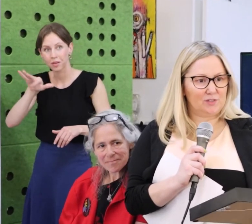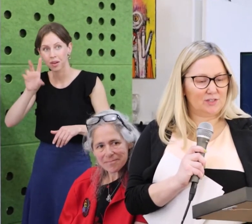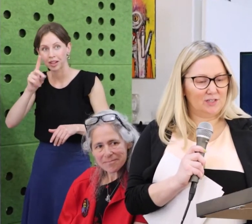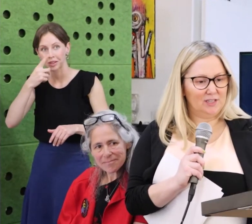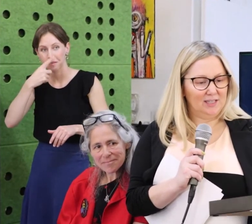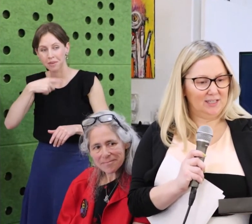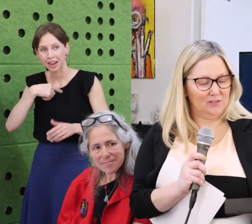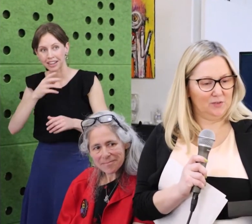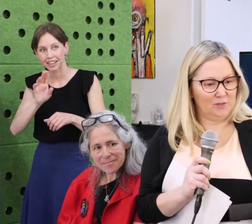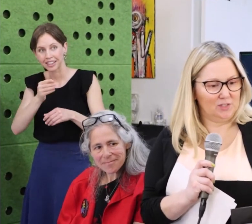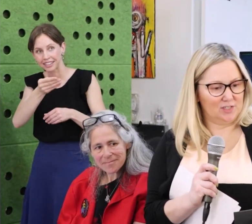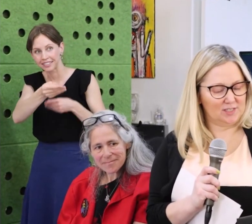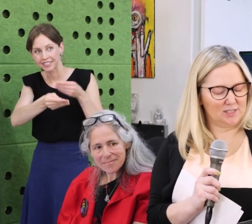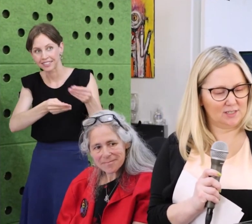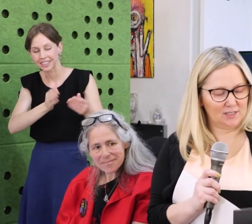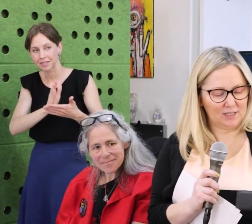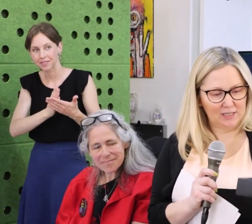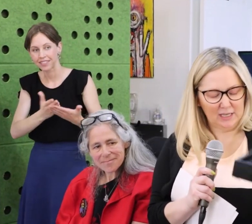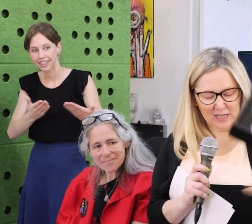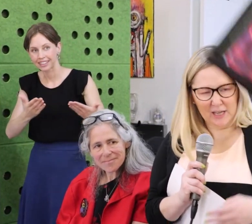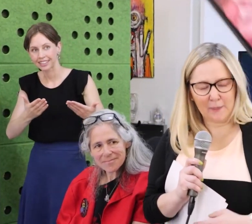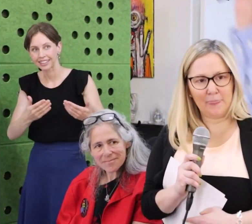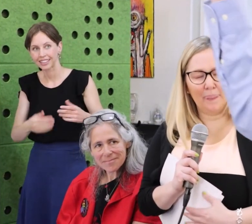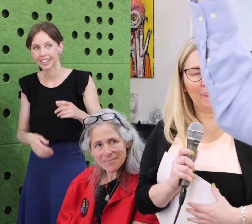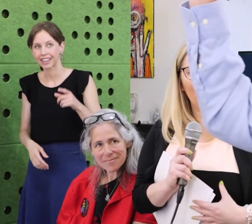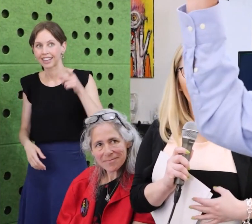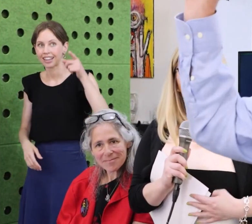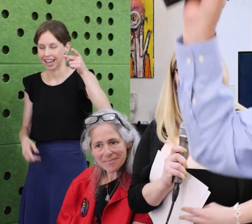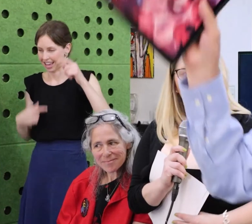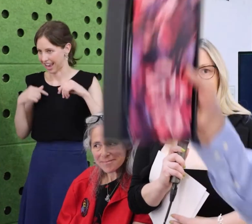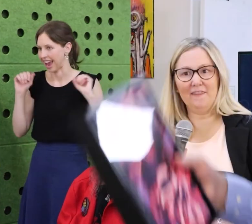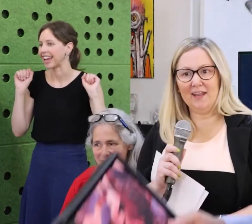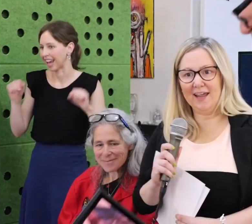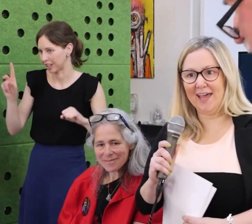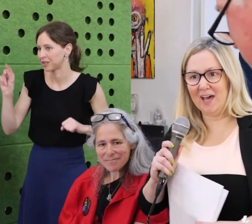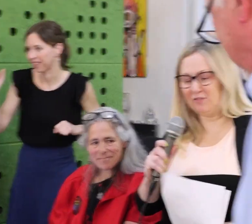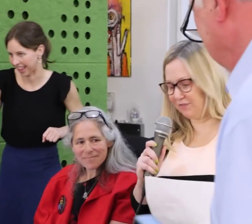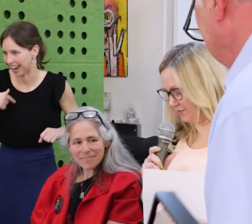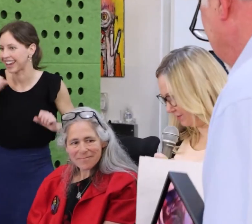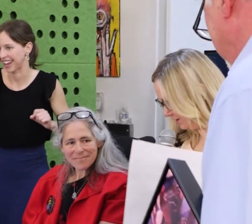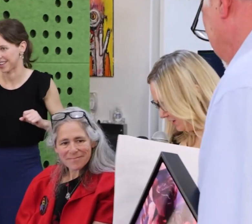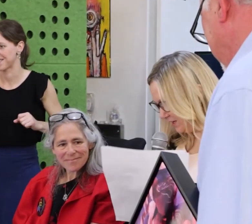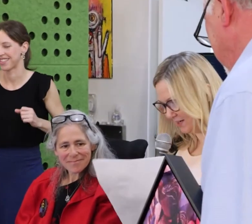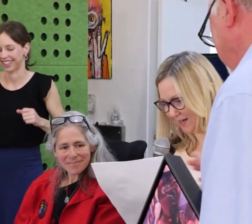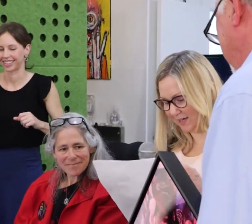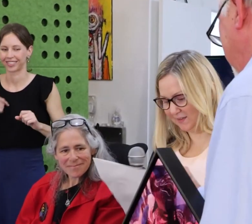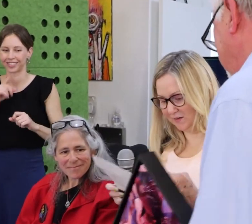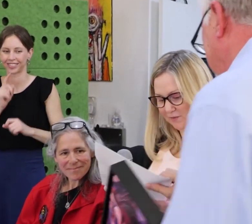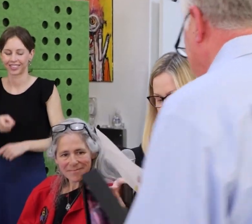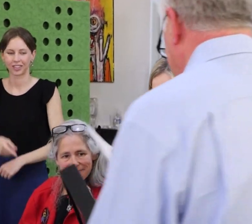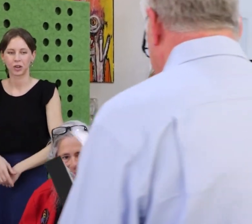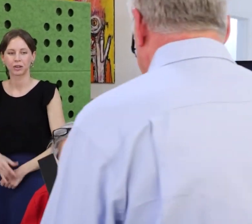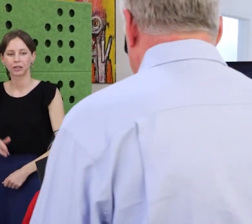beginning in November with a budget coming out and ending in May when the session ends.